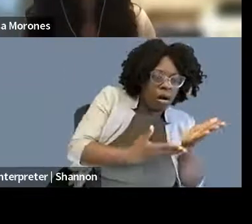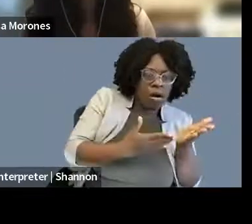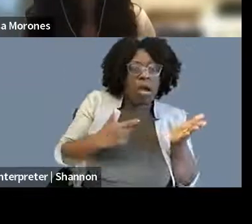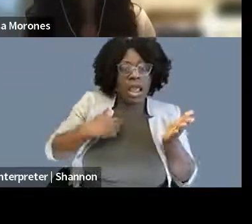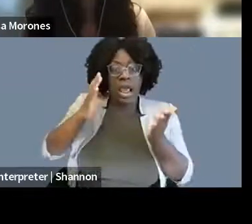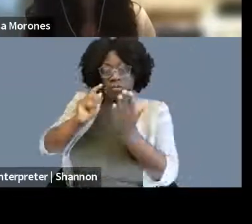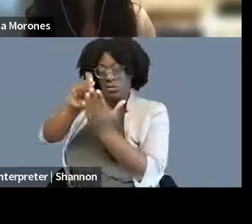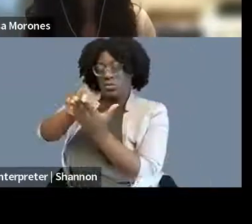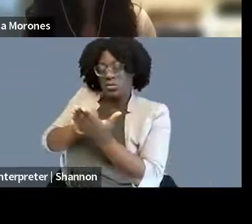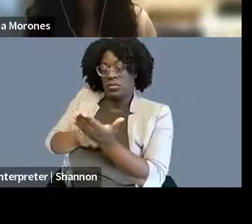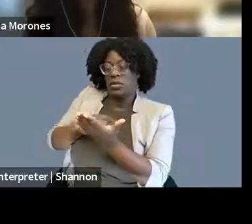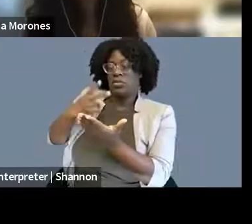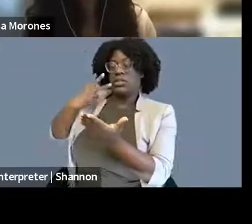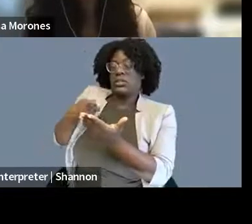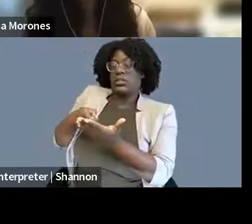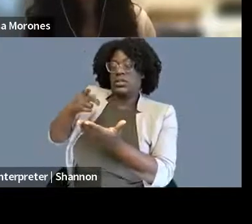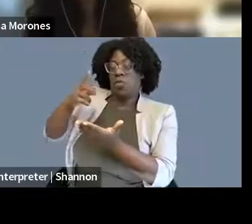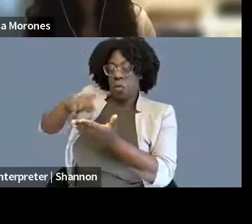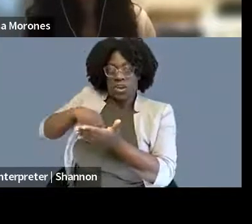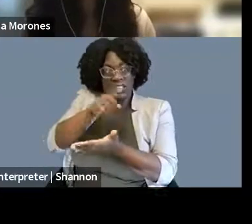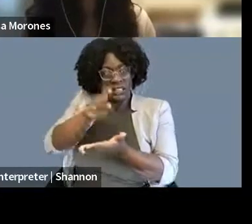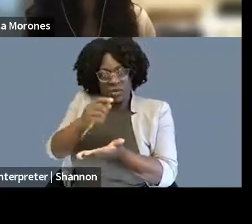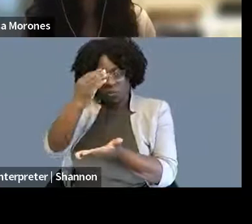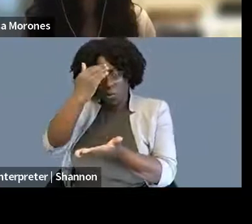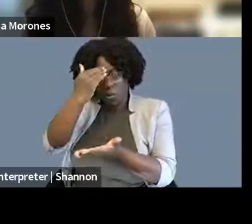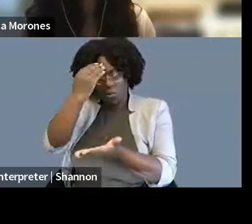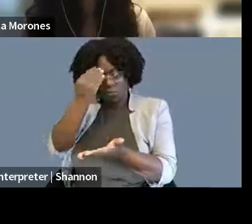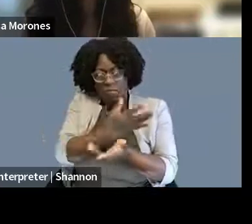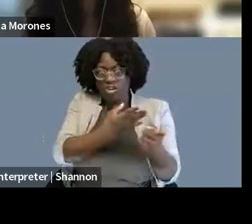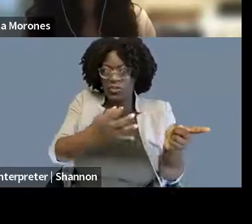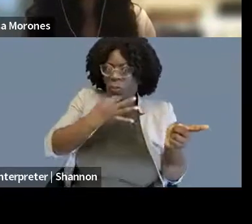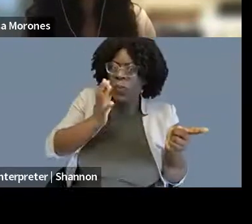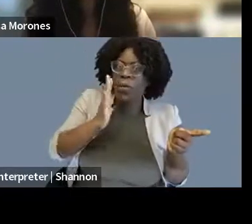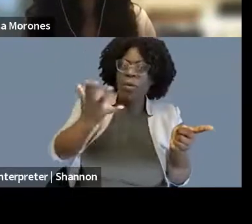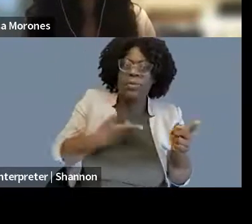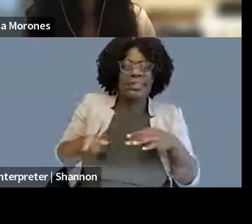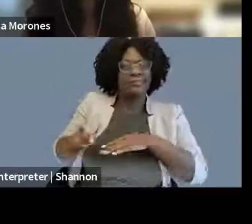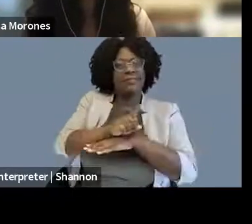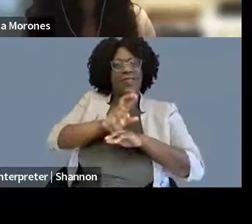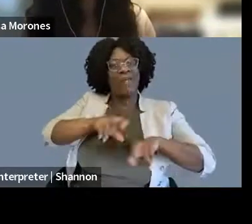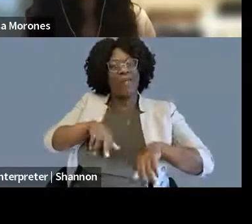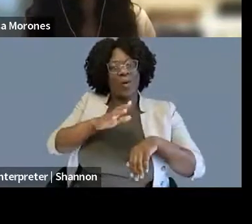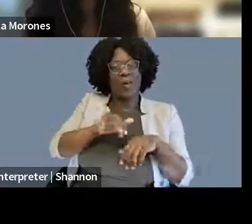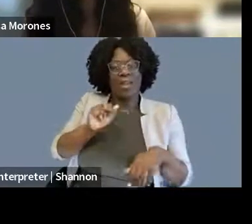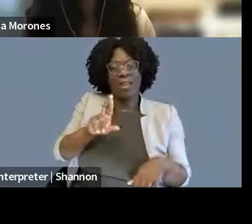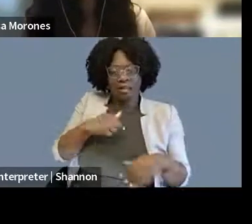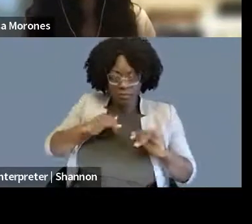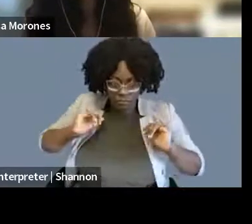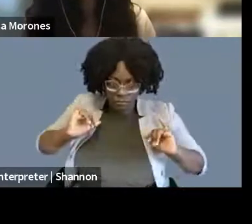God, okay. So it was fascinating and it was, I got to write like